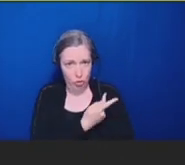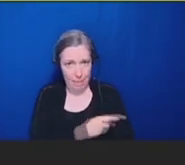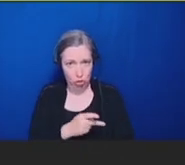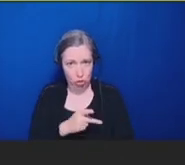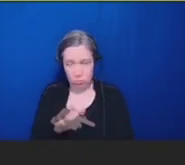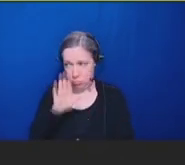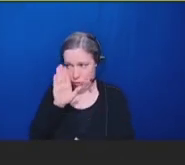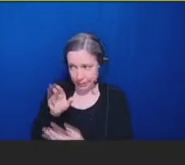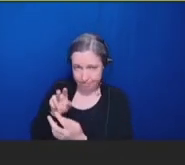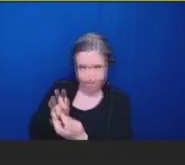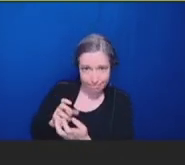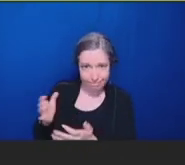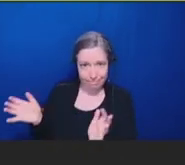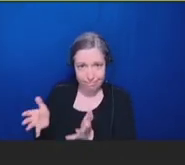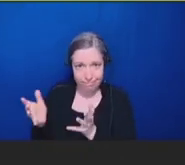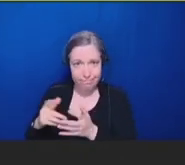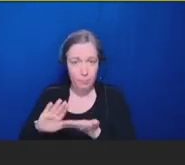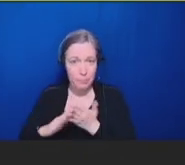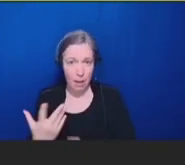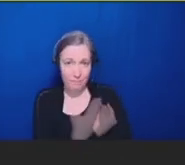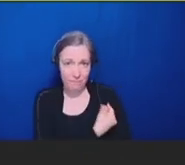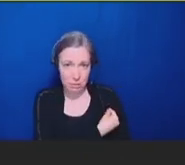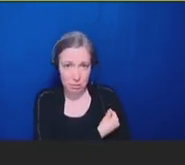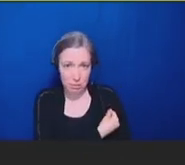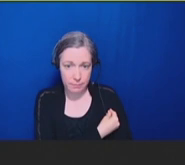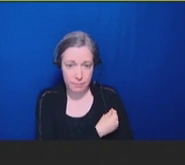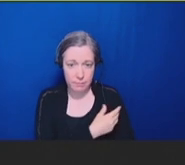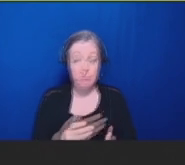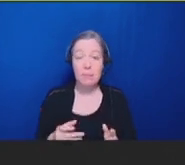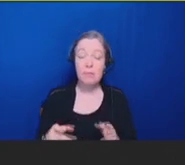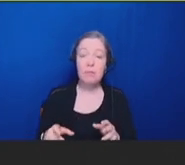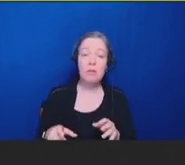To kind of compound things, I'm not sure if this will be contentious or not given our